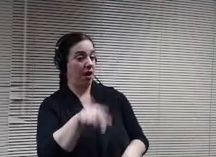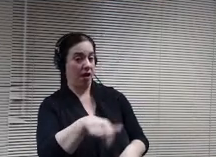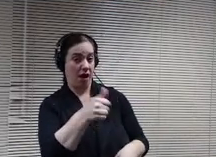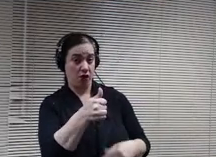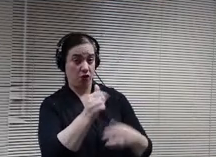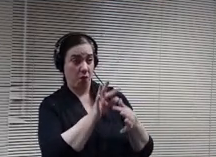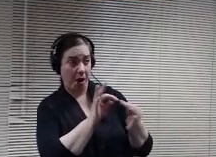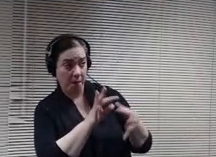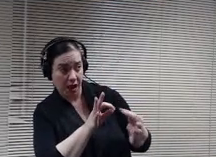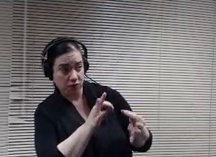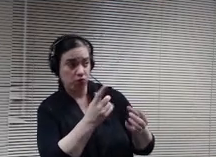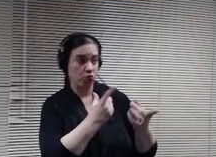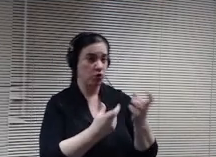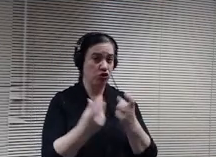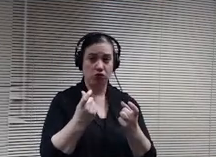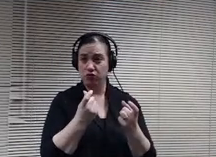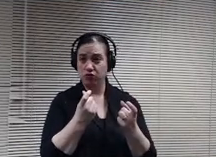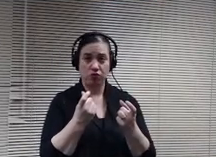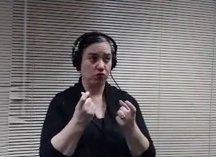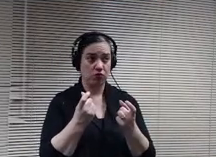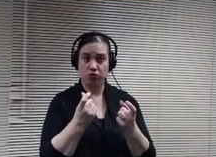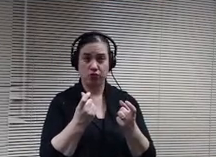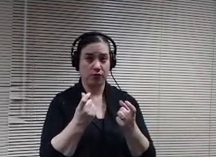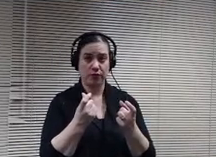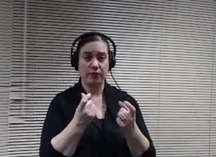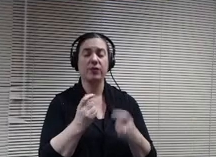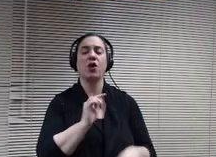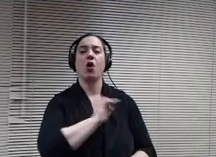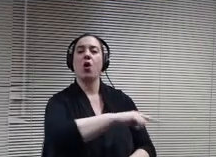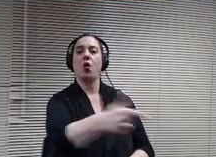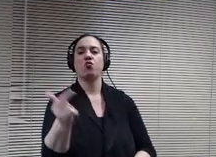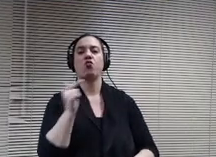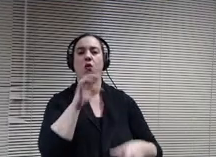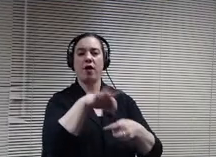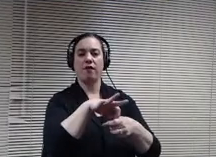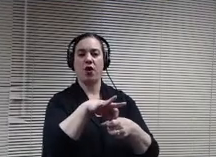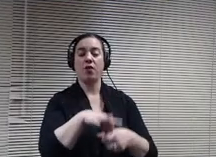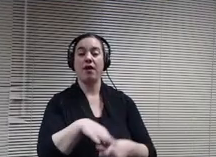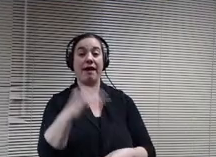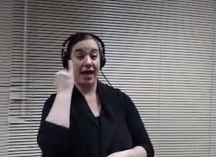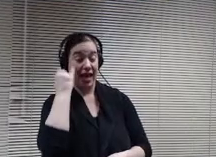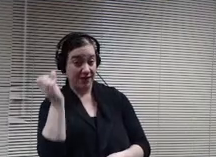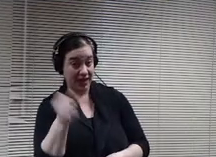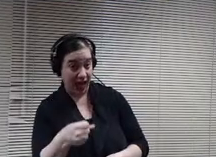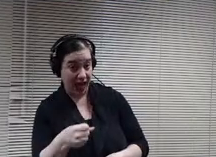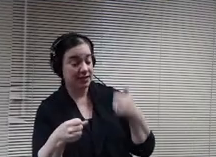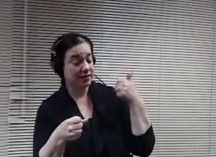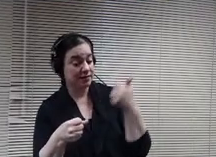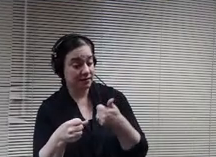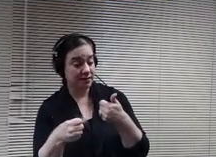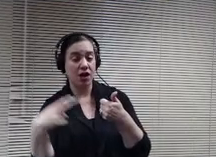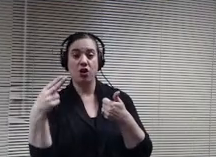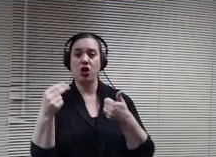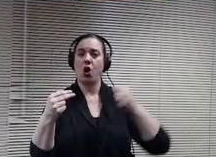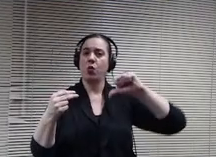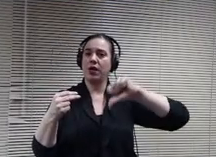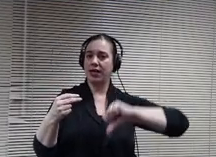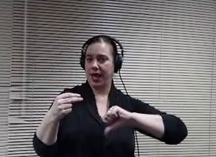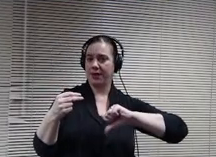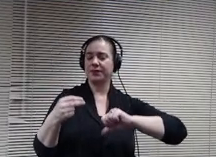Move to recover. Board members, if in favor, please say I oppose and a board member. Ambrose and. Hi board